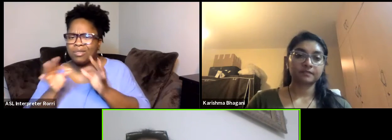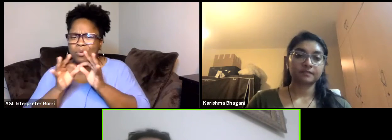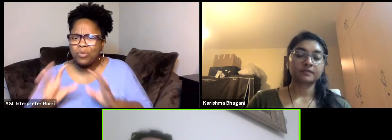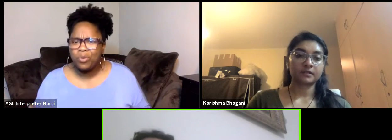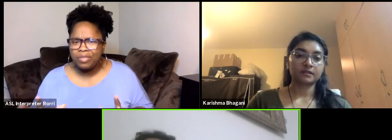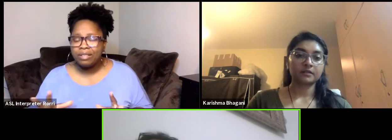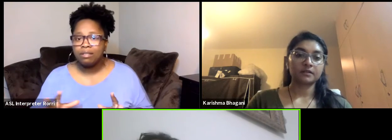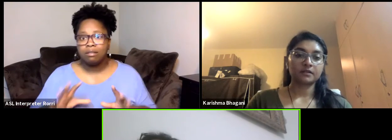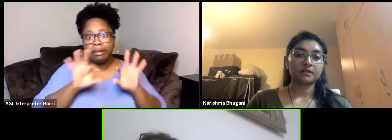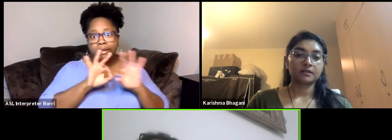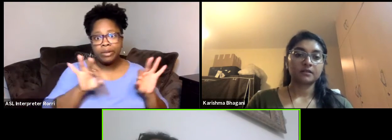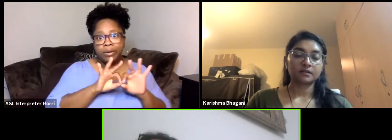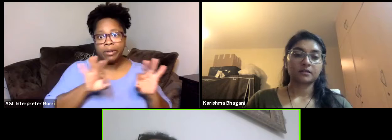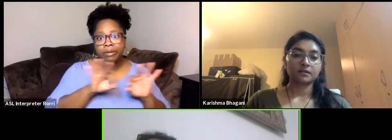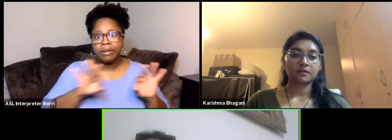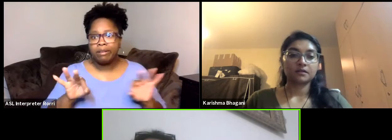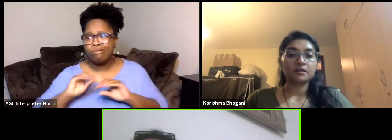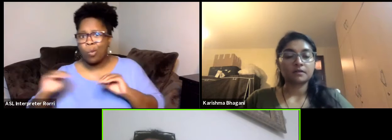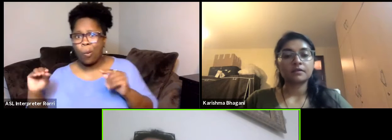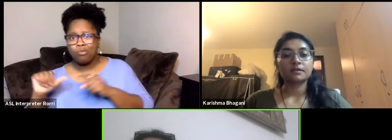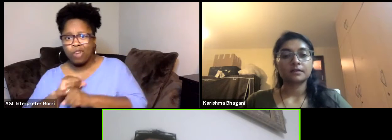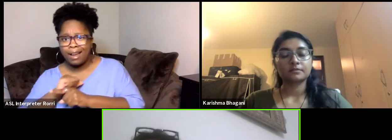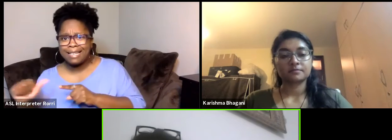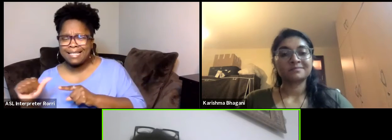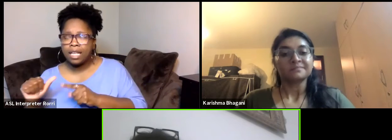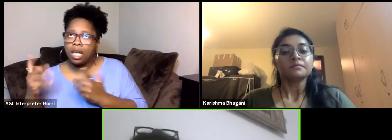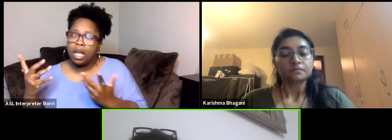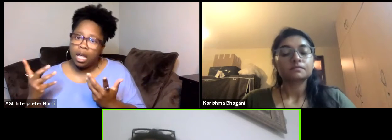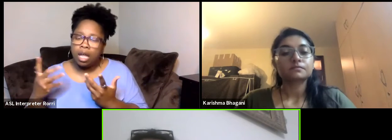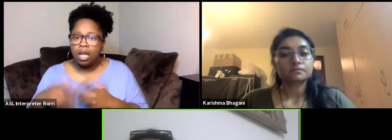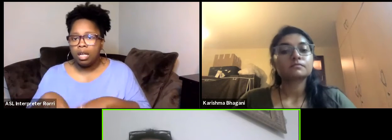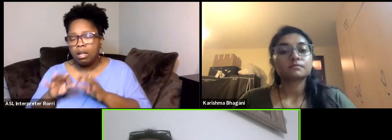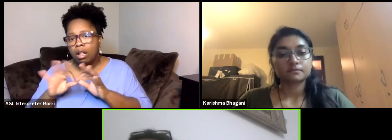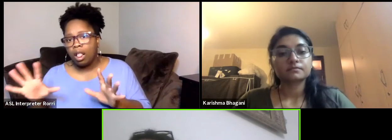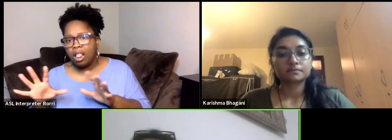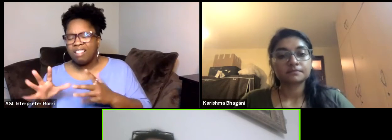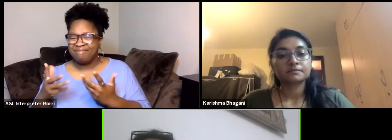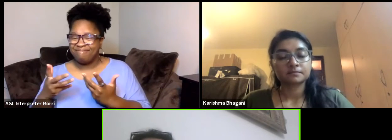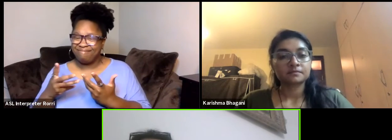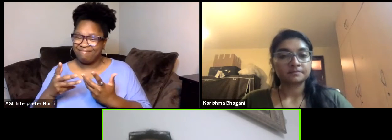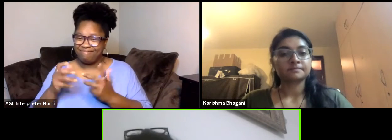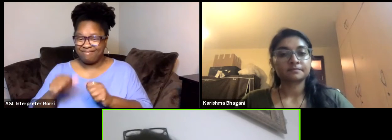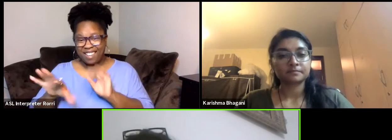It's not useless, but what I'm saying in terms of employability it will not have to a lot